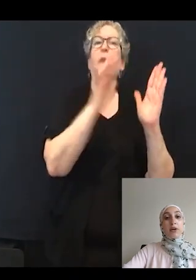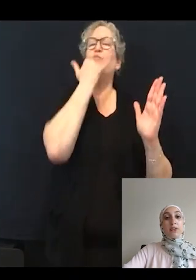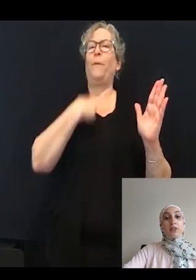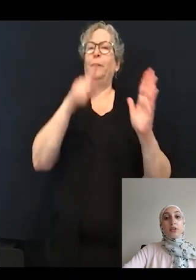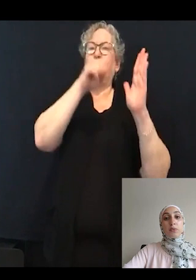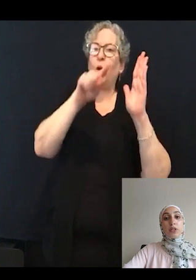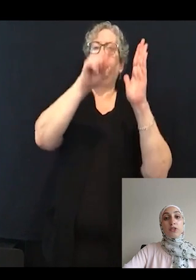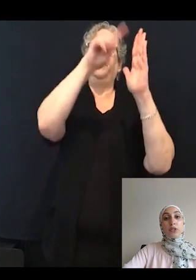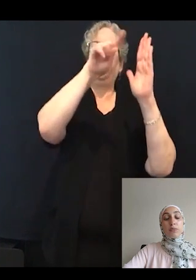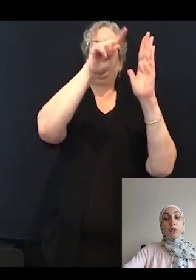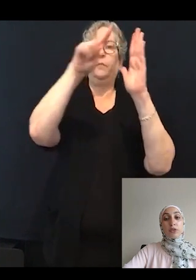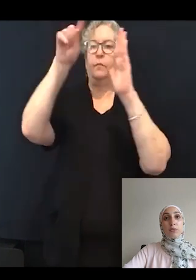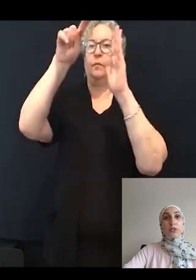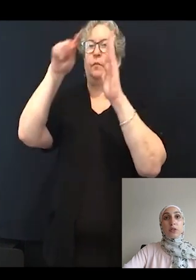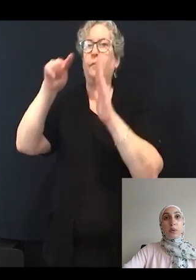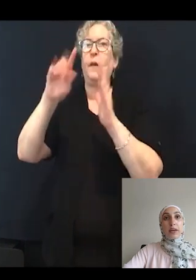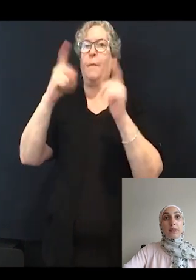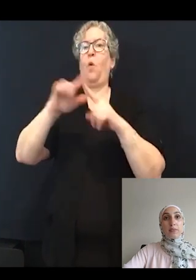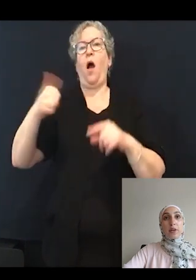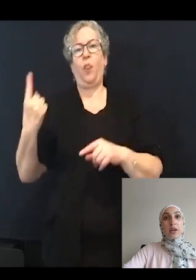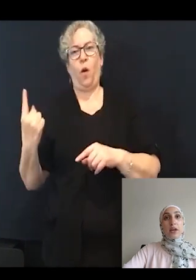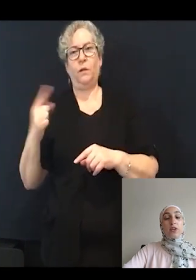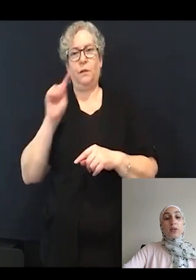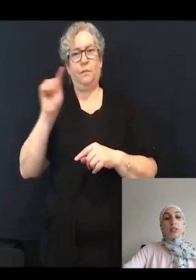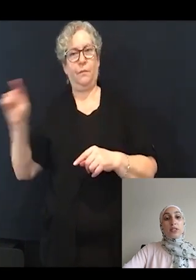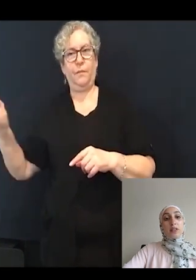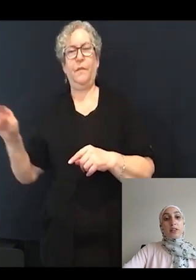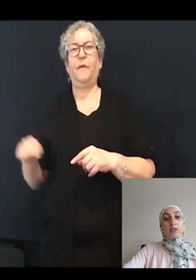treatment groups to the right. You can see that the treatment groups